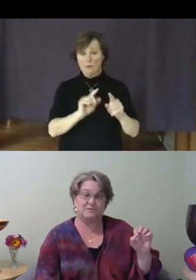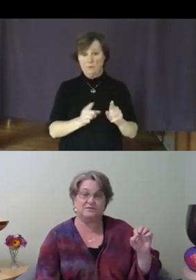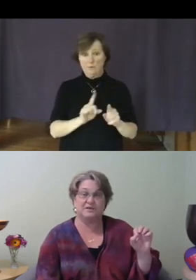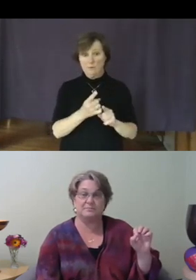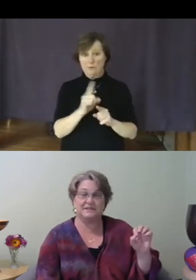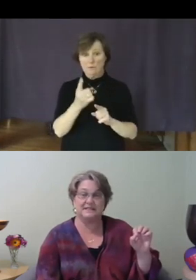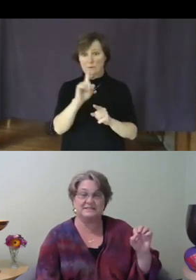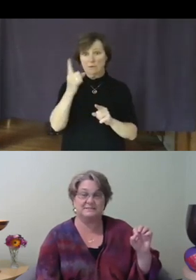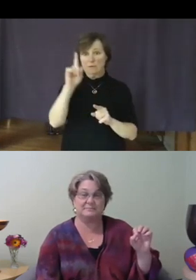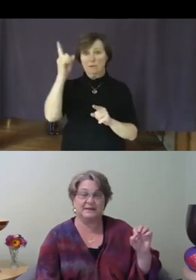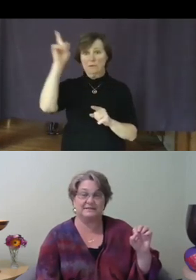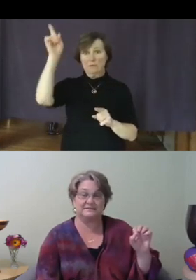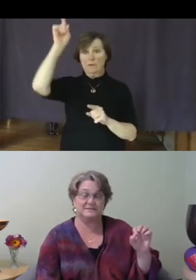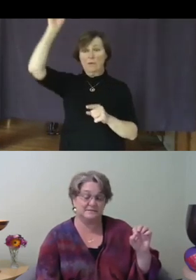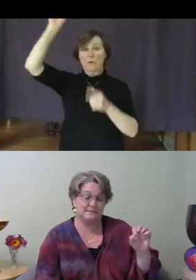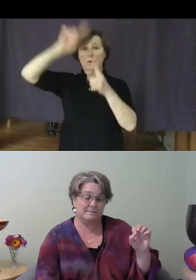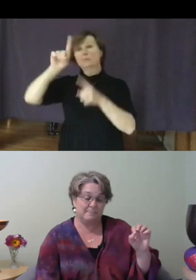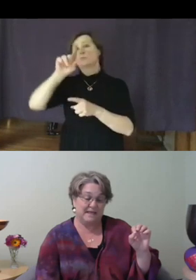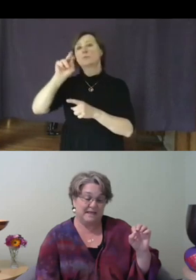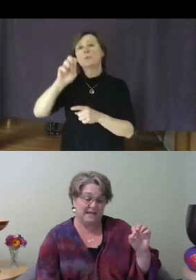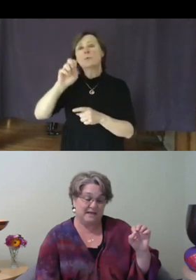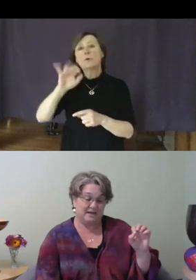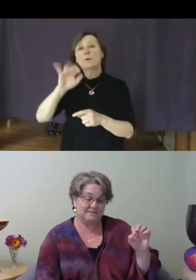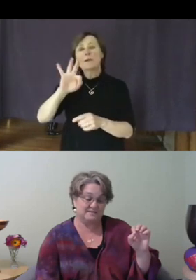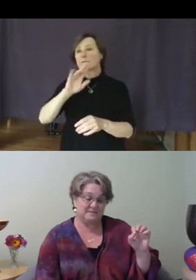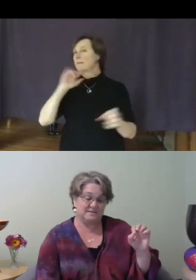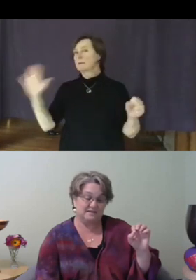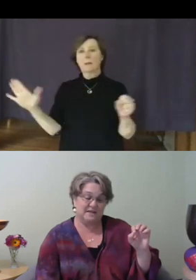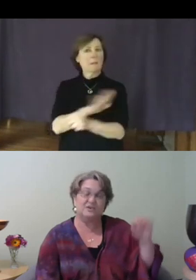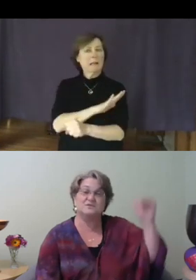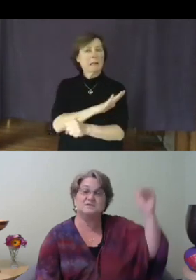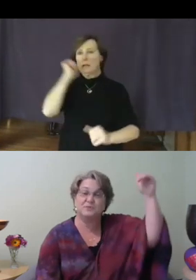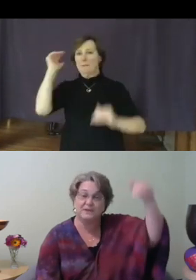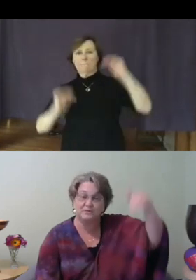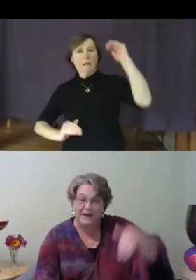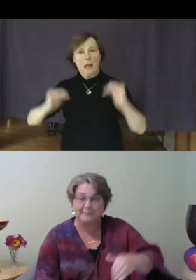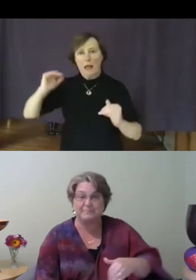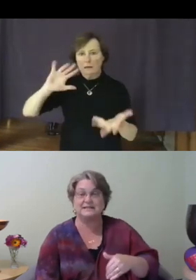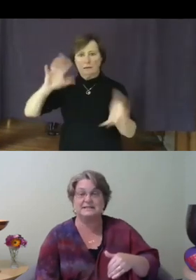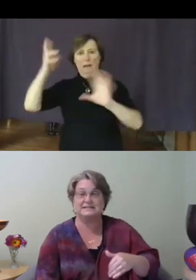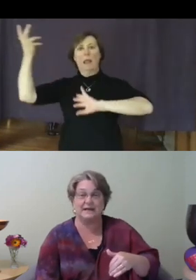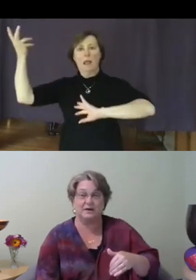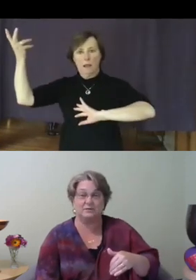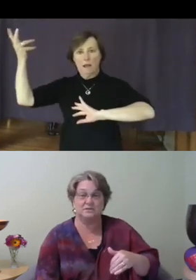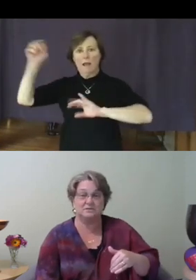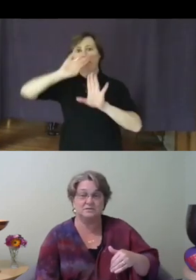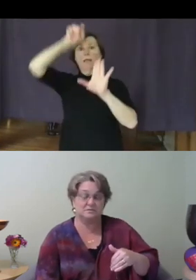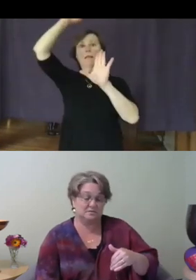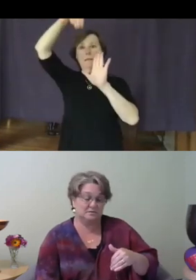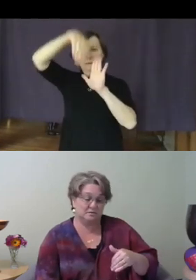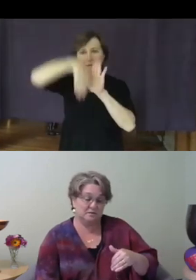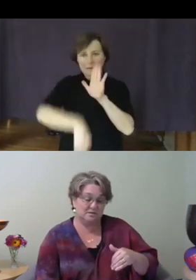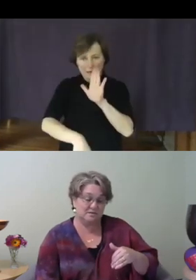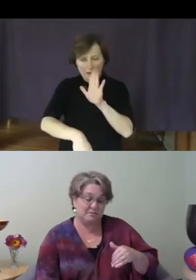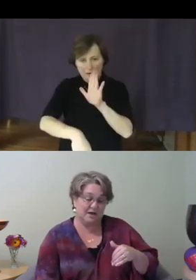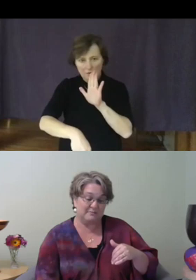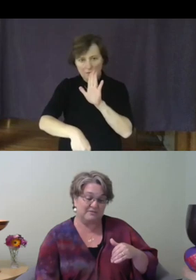complete imbalance and chaos and goes pretty rapidly down to the bottom of the